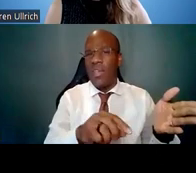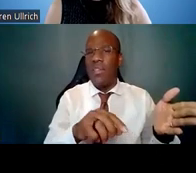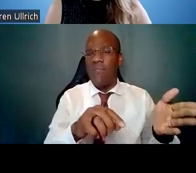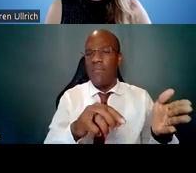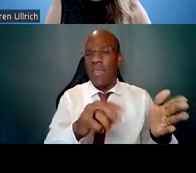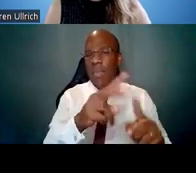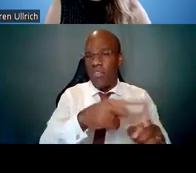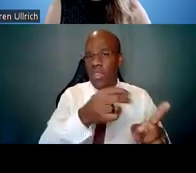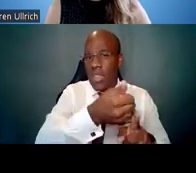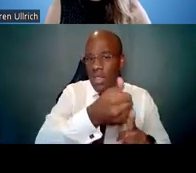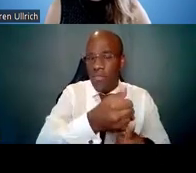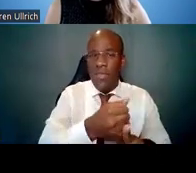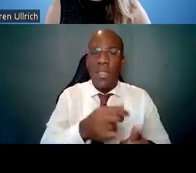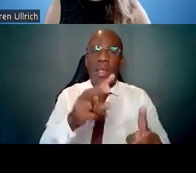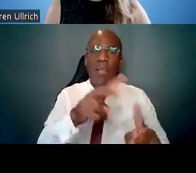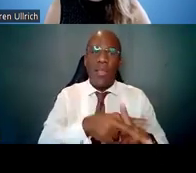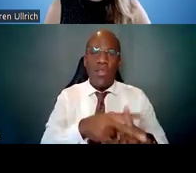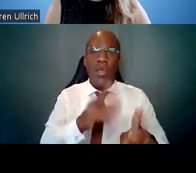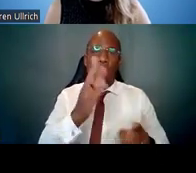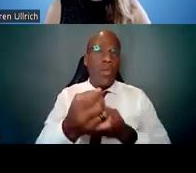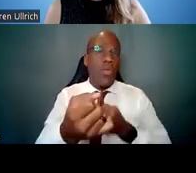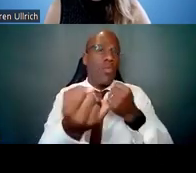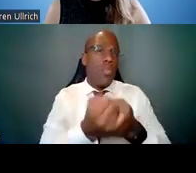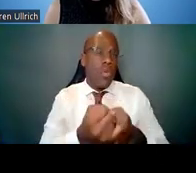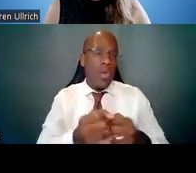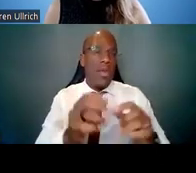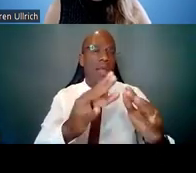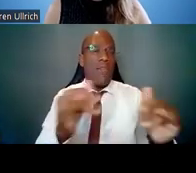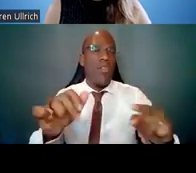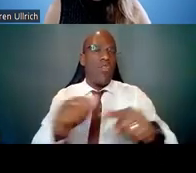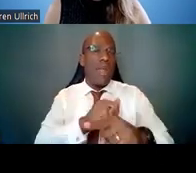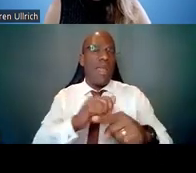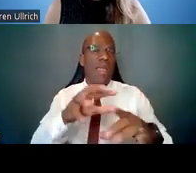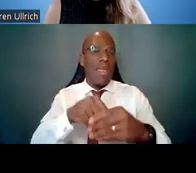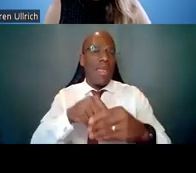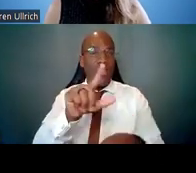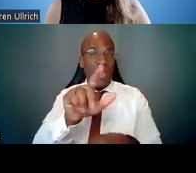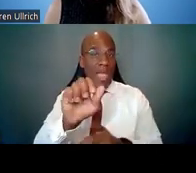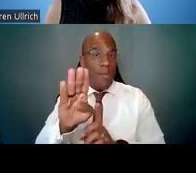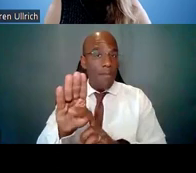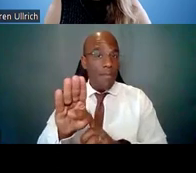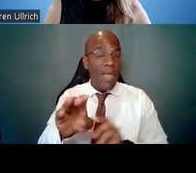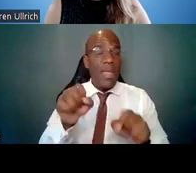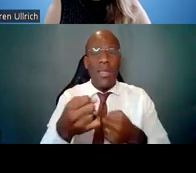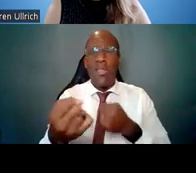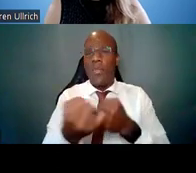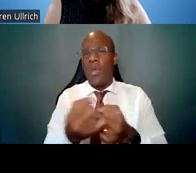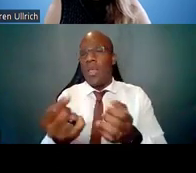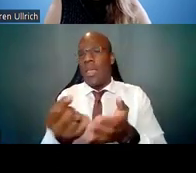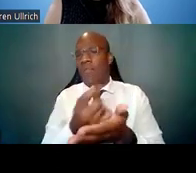to support a diverse trainee in their lab. And this can support everyone from high school